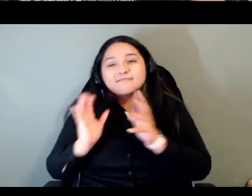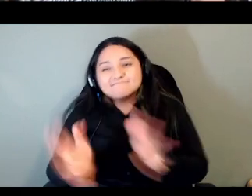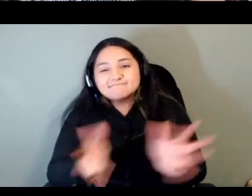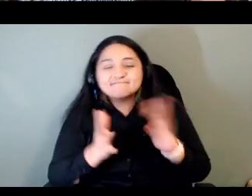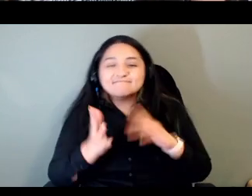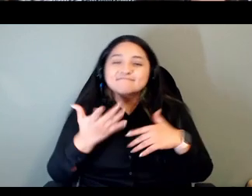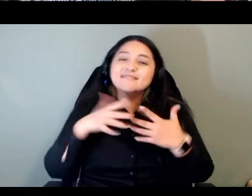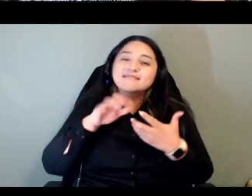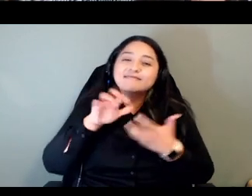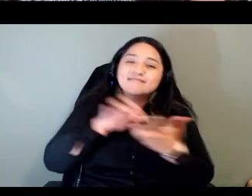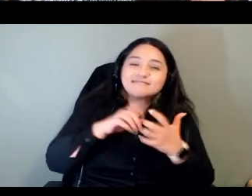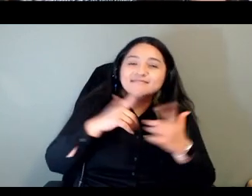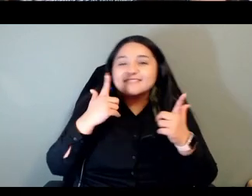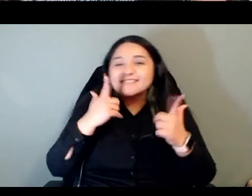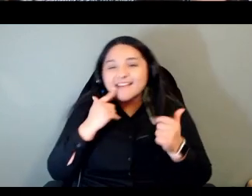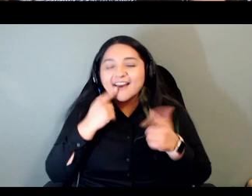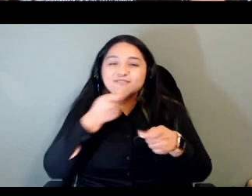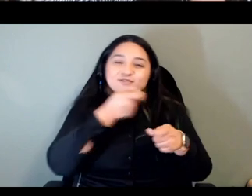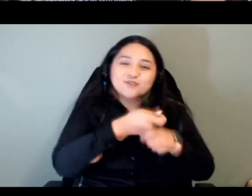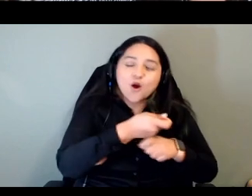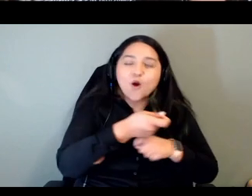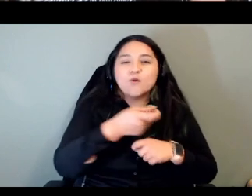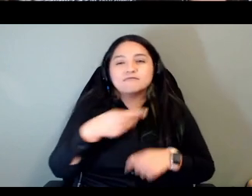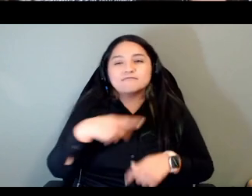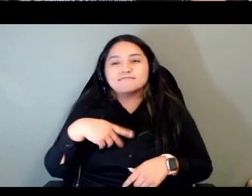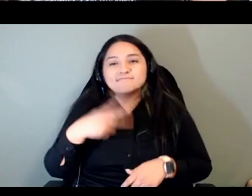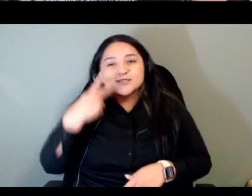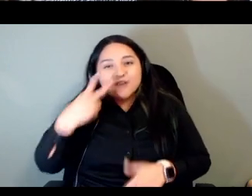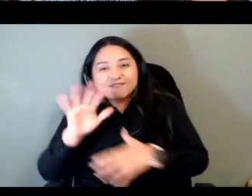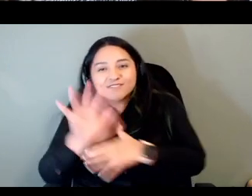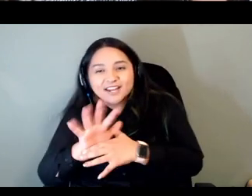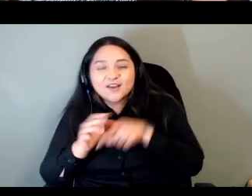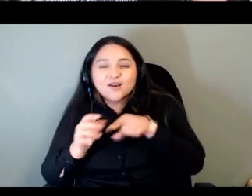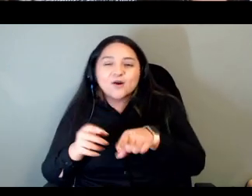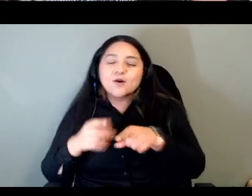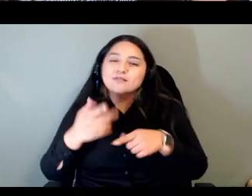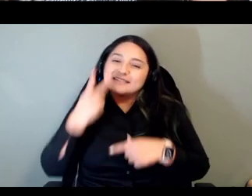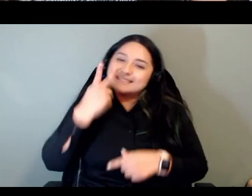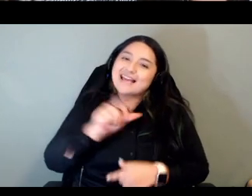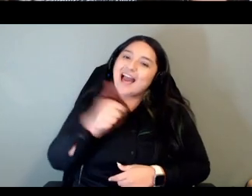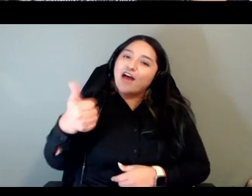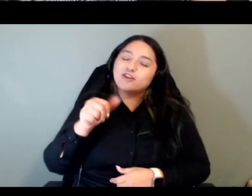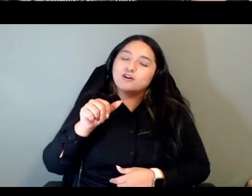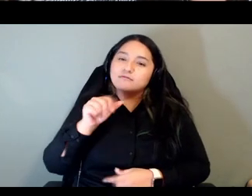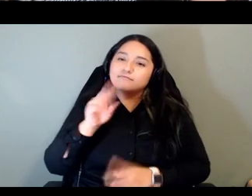they helped author and see other learners and native speakers using their language you